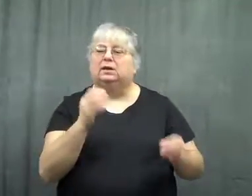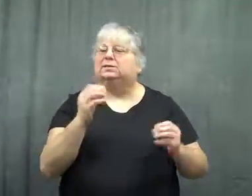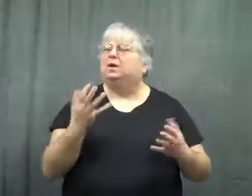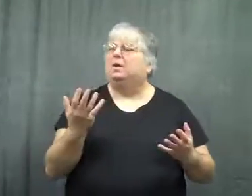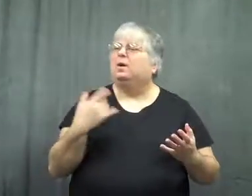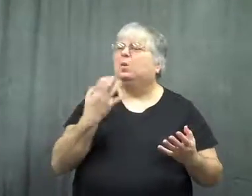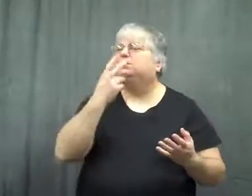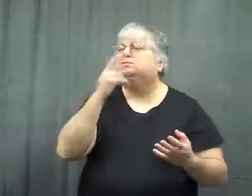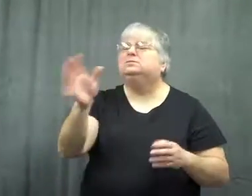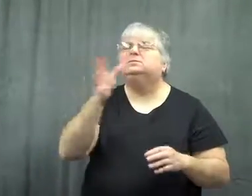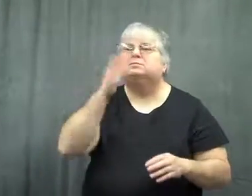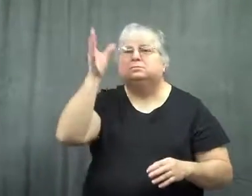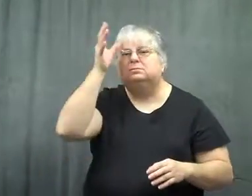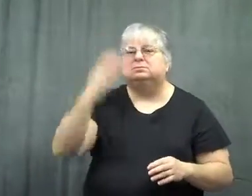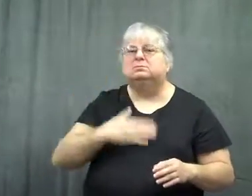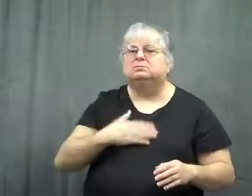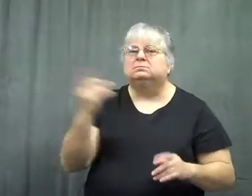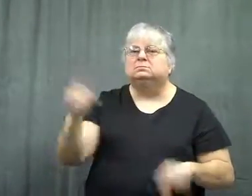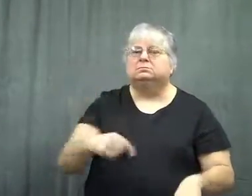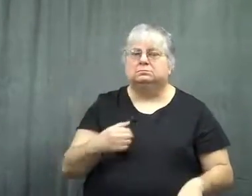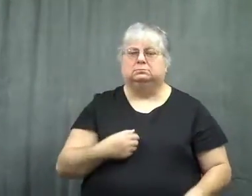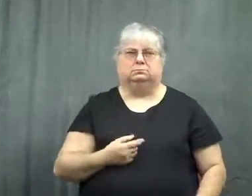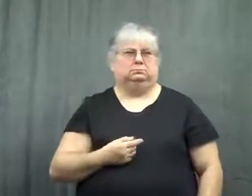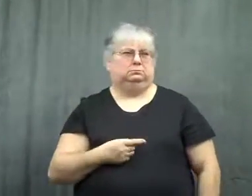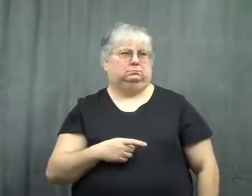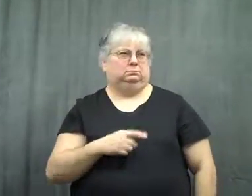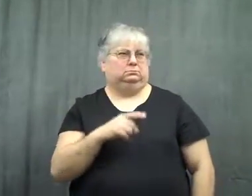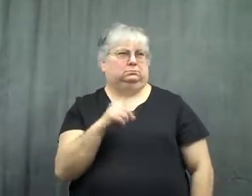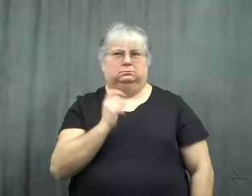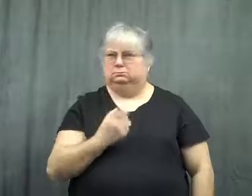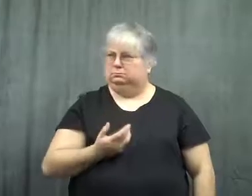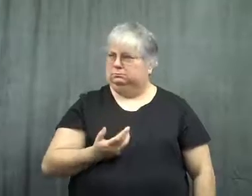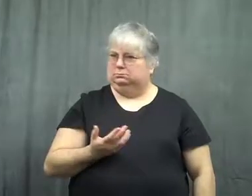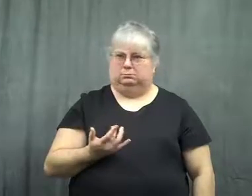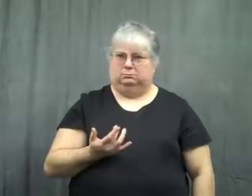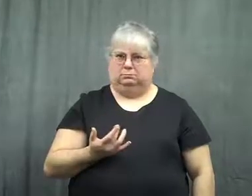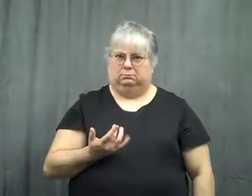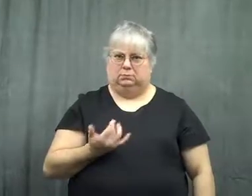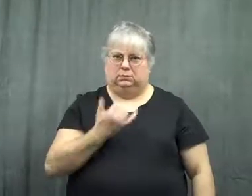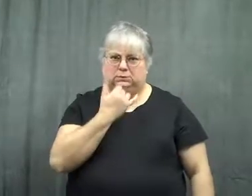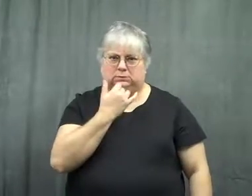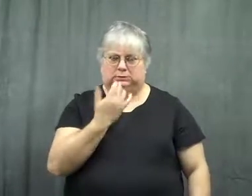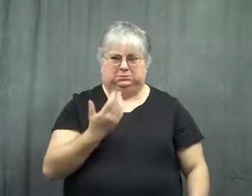He said he wanted to see my parents. I didn't understand why.